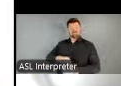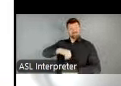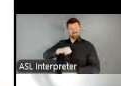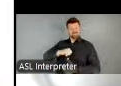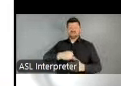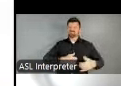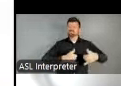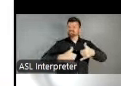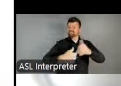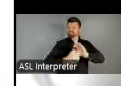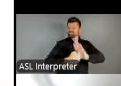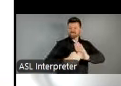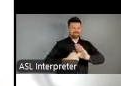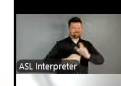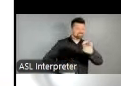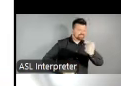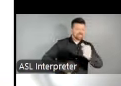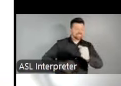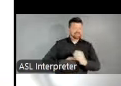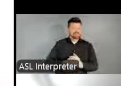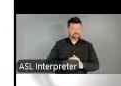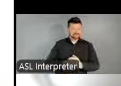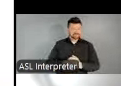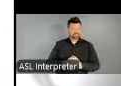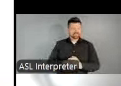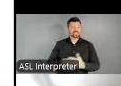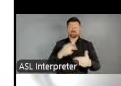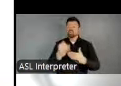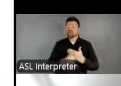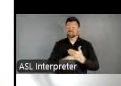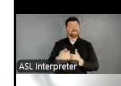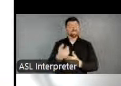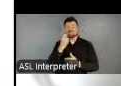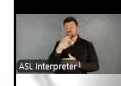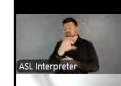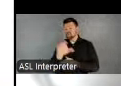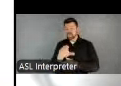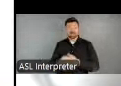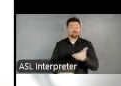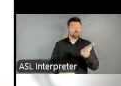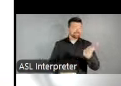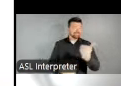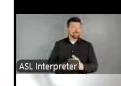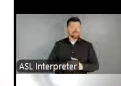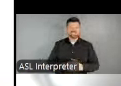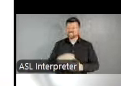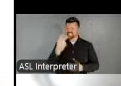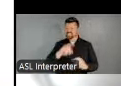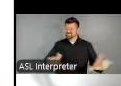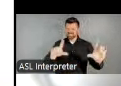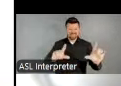Arts just a few short weeks ago in Chicago and take a look at the cool graphic representation